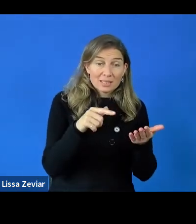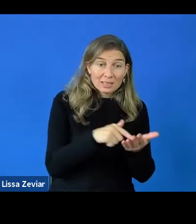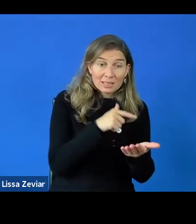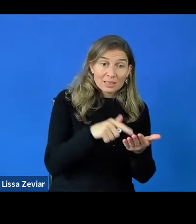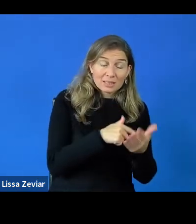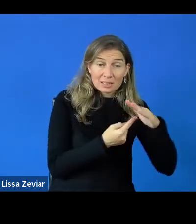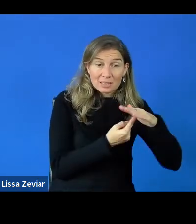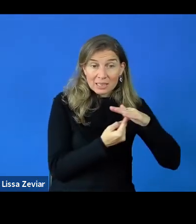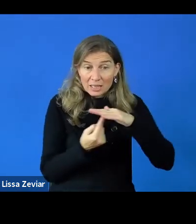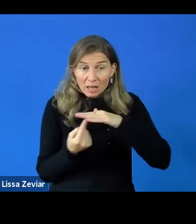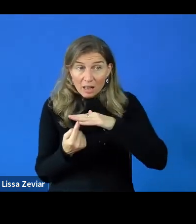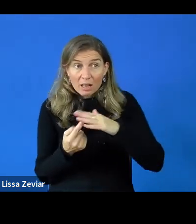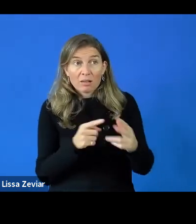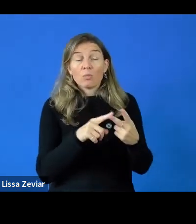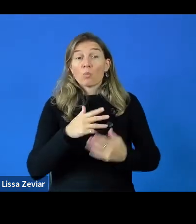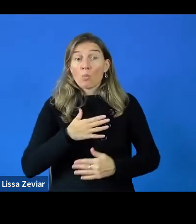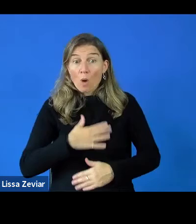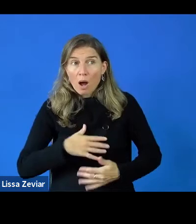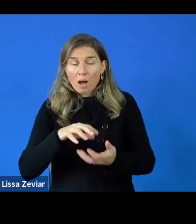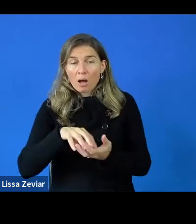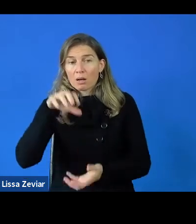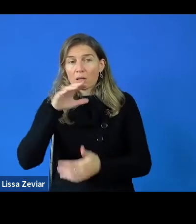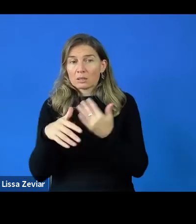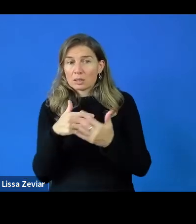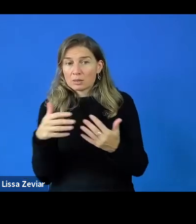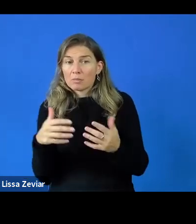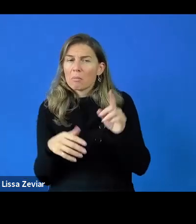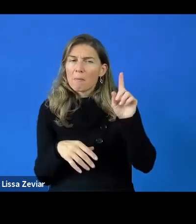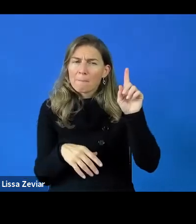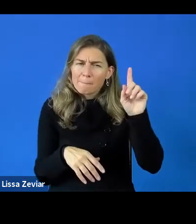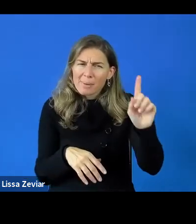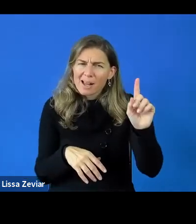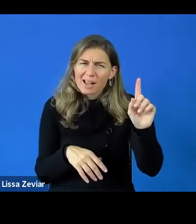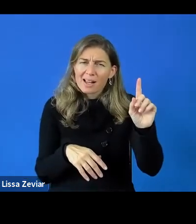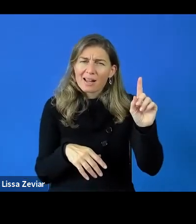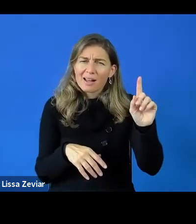But, more and more often accessibility isn’t the objective of the proposal.